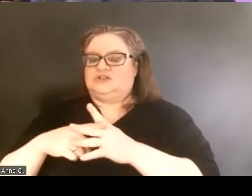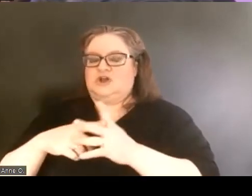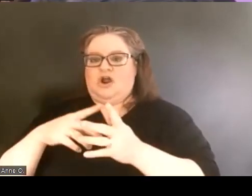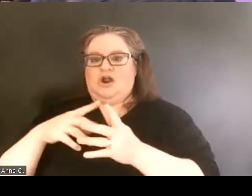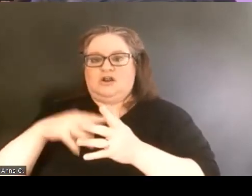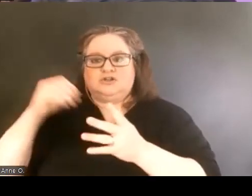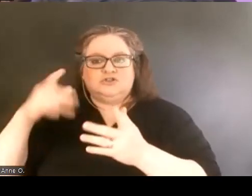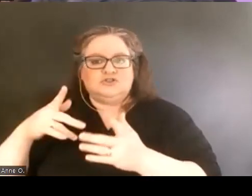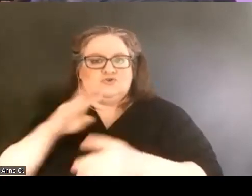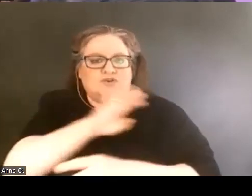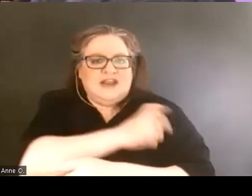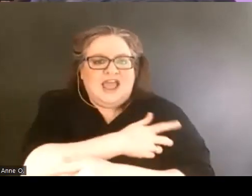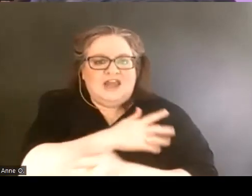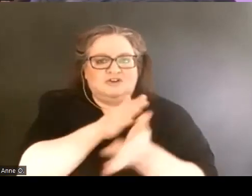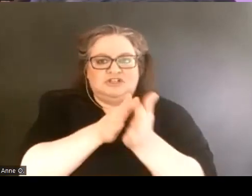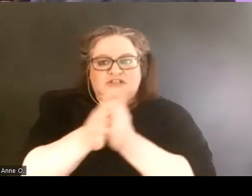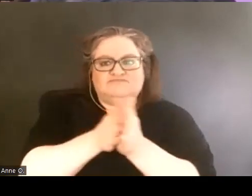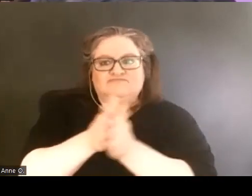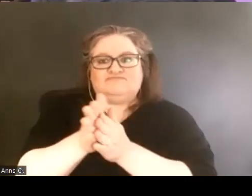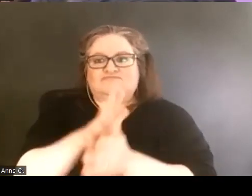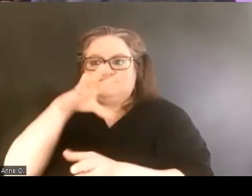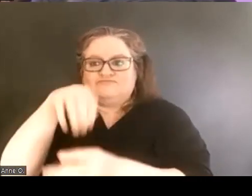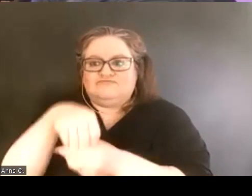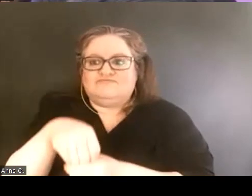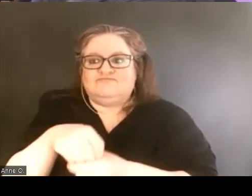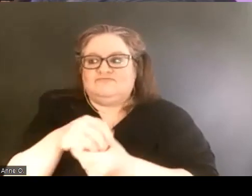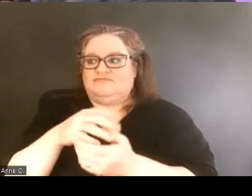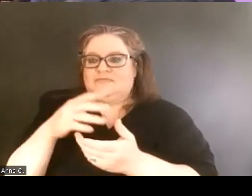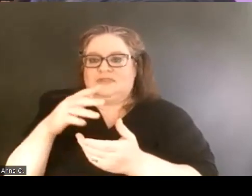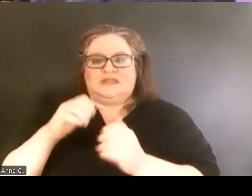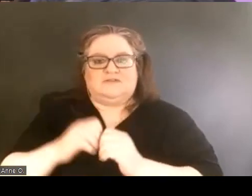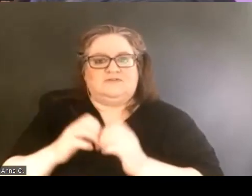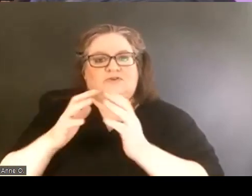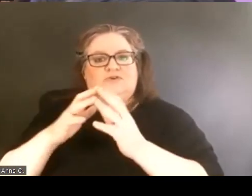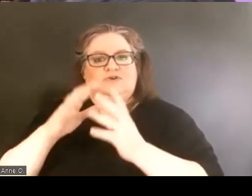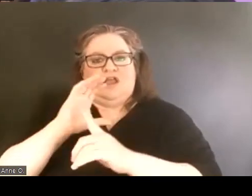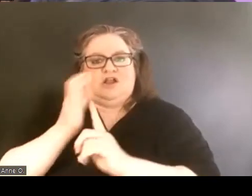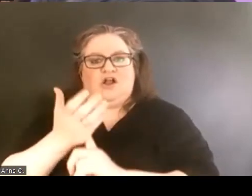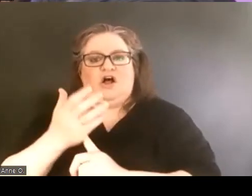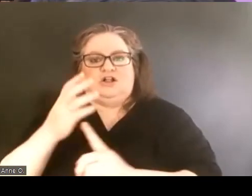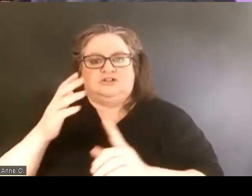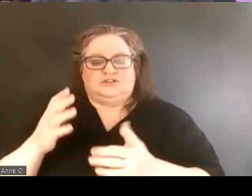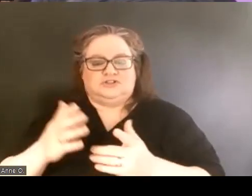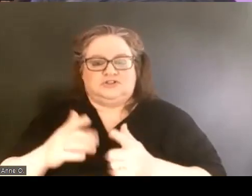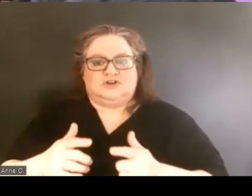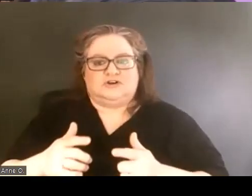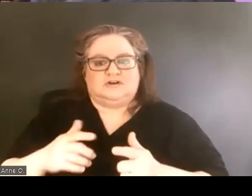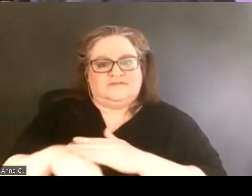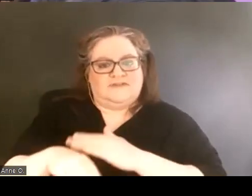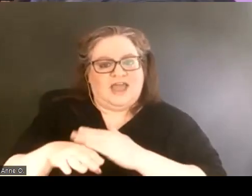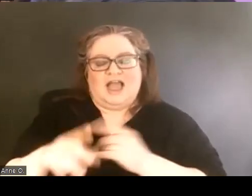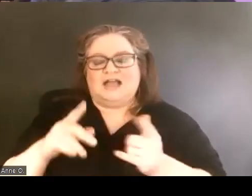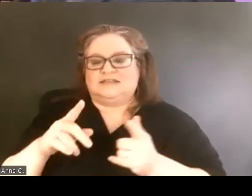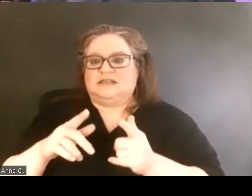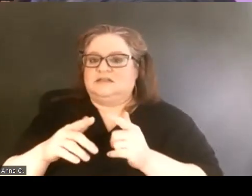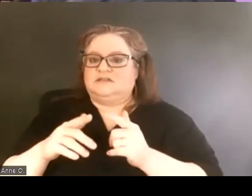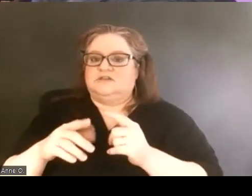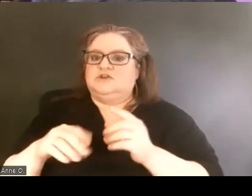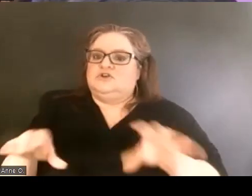around this idea of creating a culture of access, moving beyond compliance. And then that was really the perfect storm